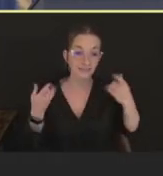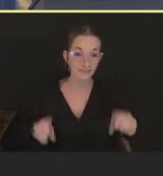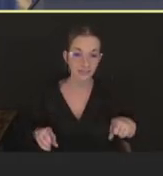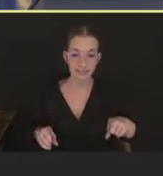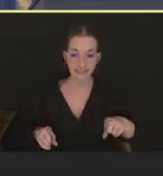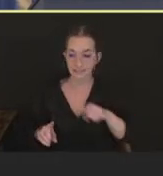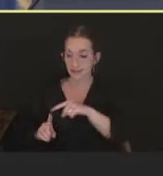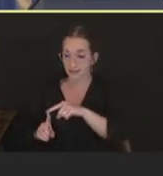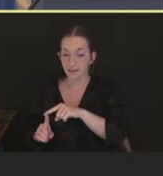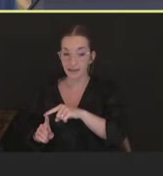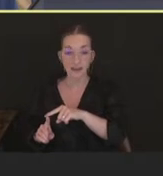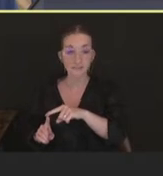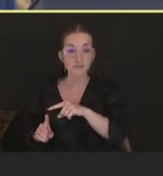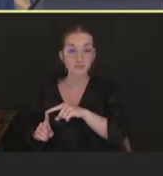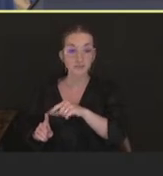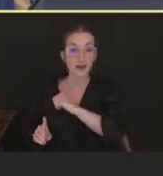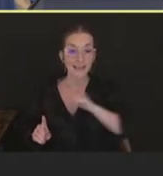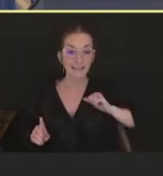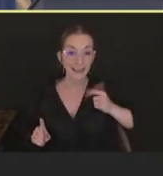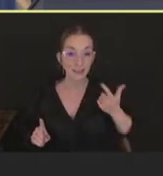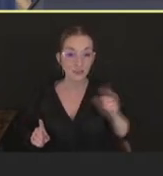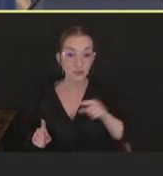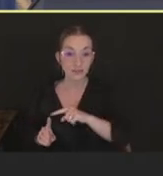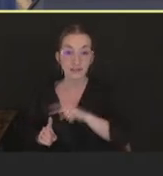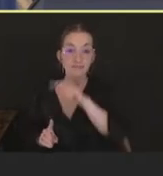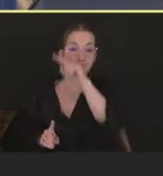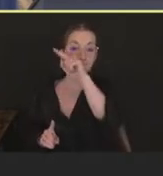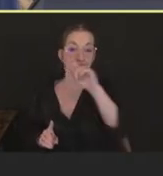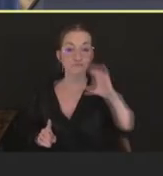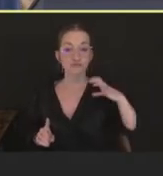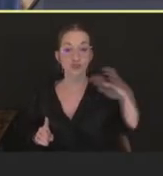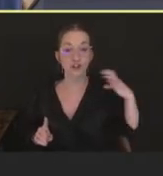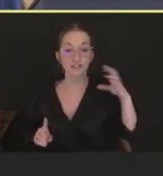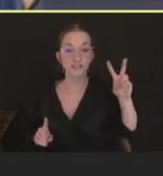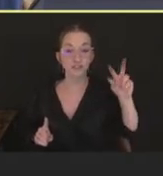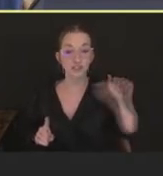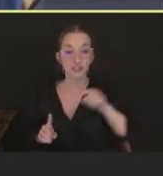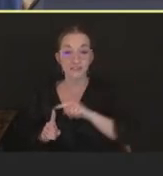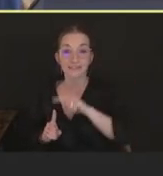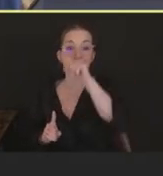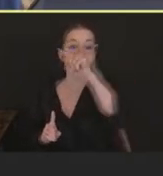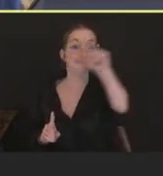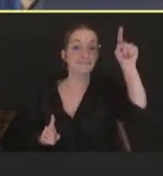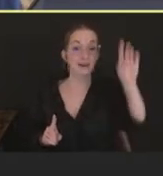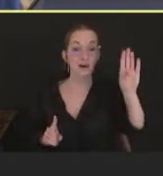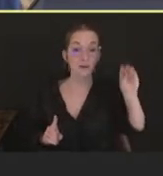Virginia, and including Boise, Idaho to reach rural populations for gay pride events.